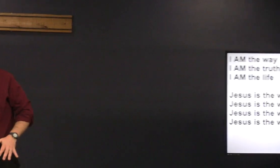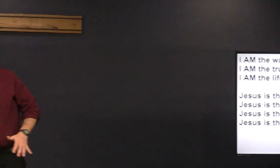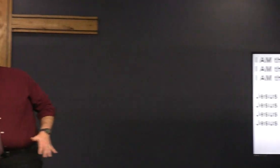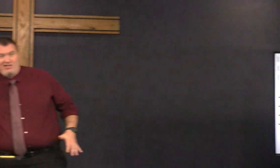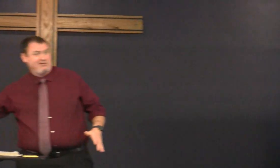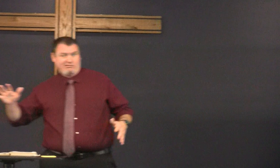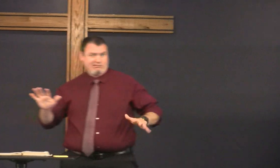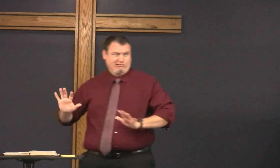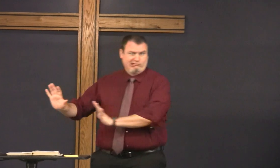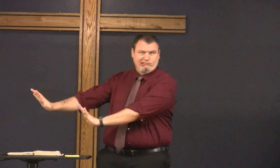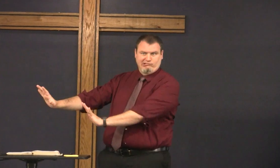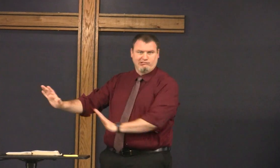we don't want to go to hell